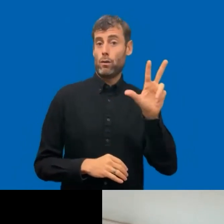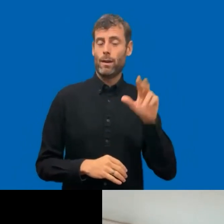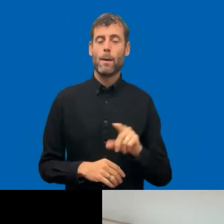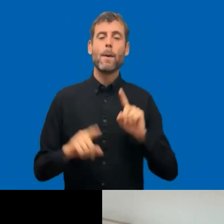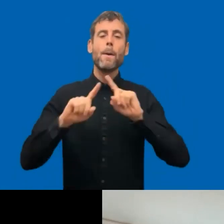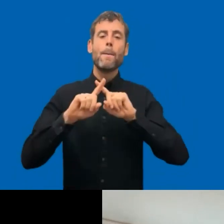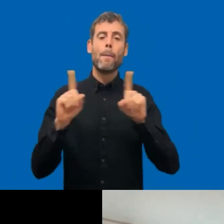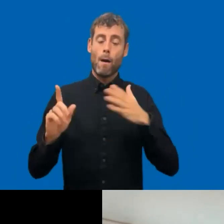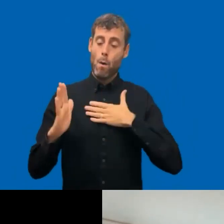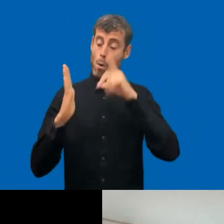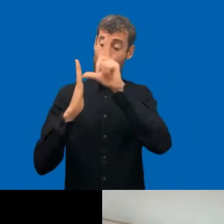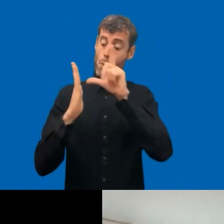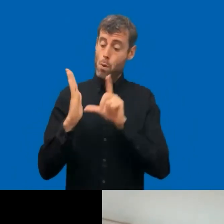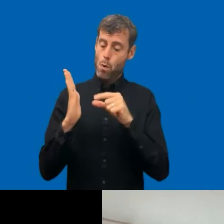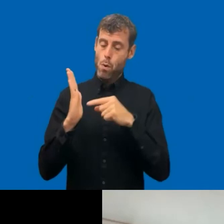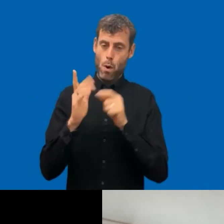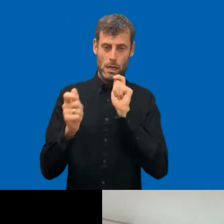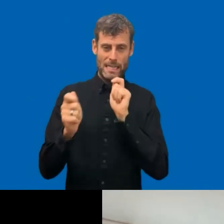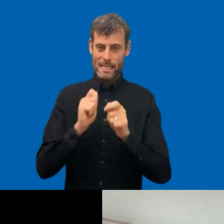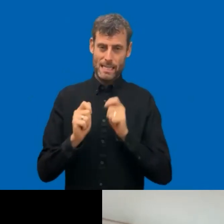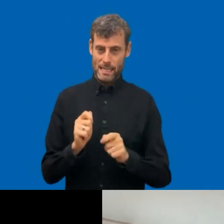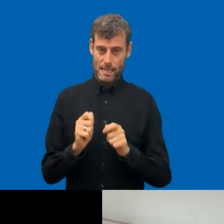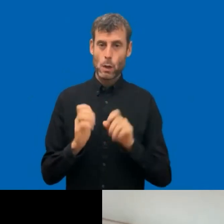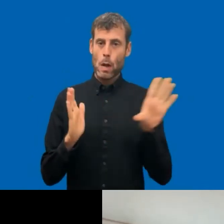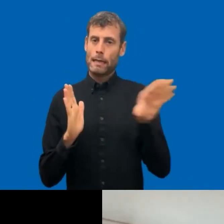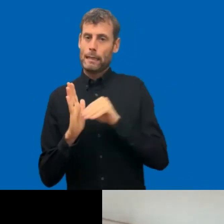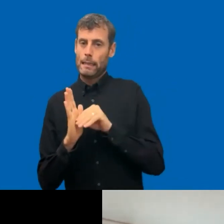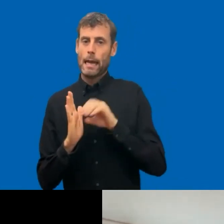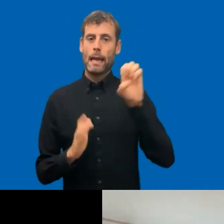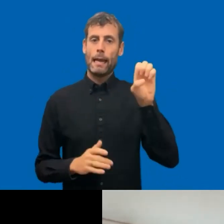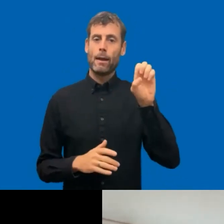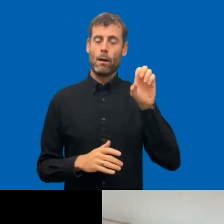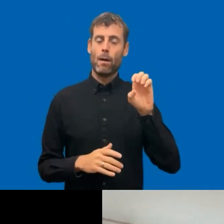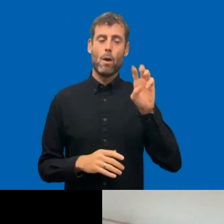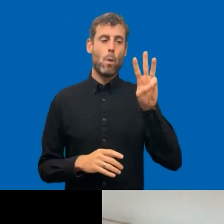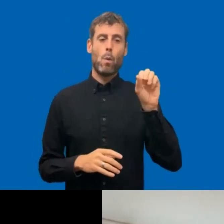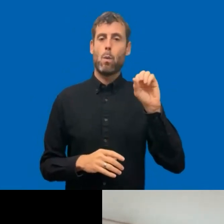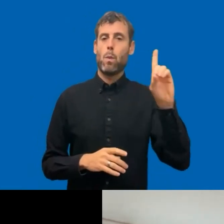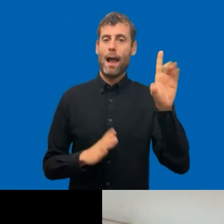the directive. So this is not an ideal situation for me as